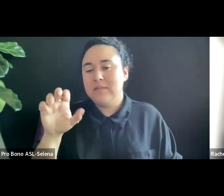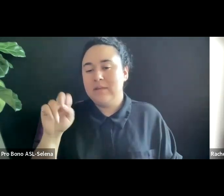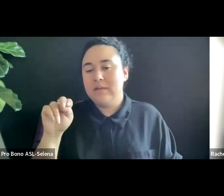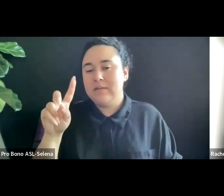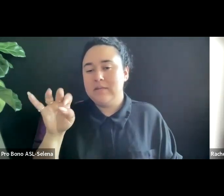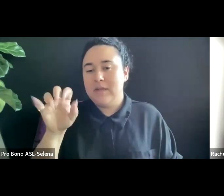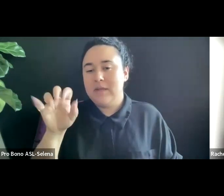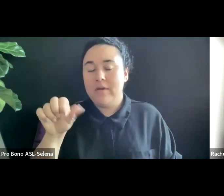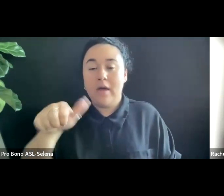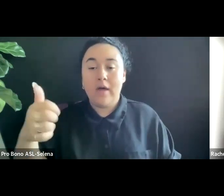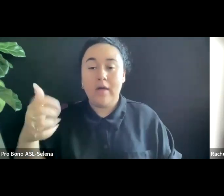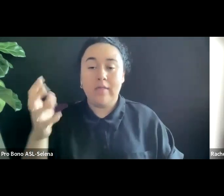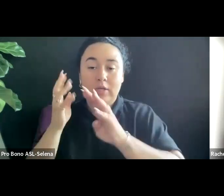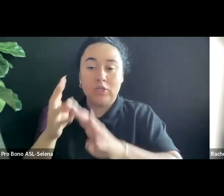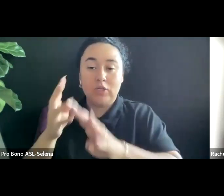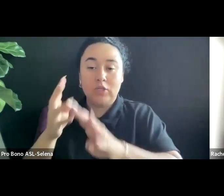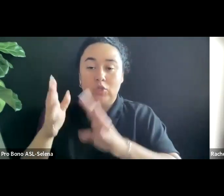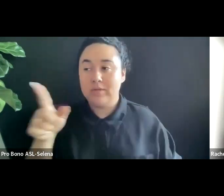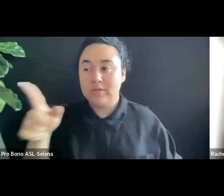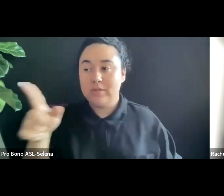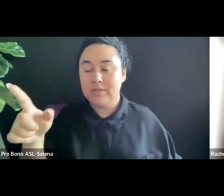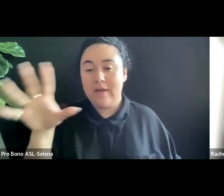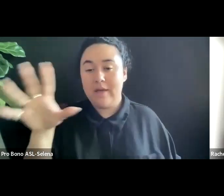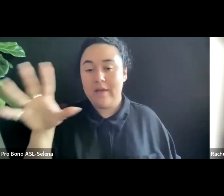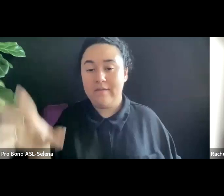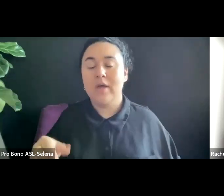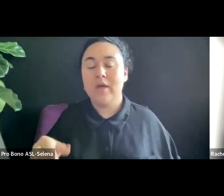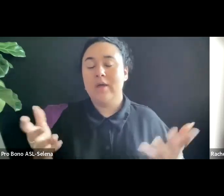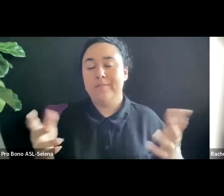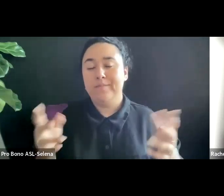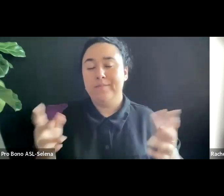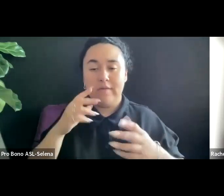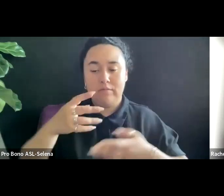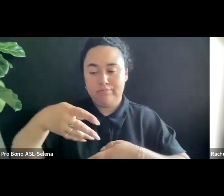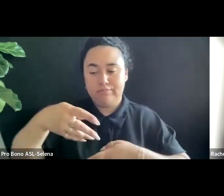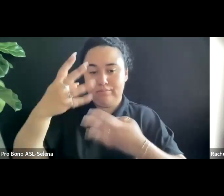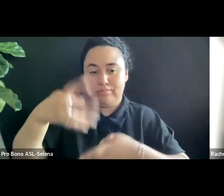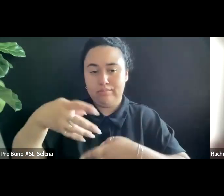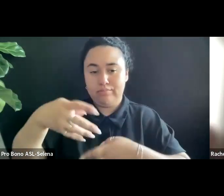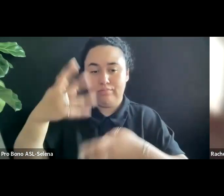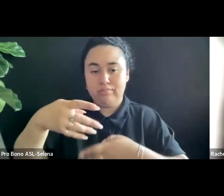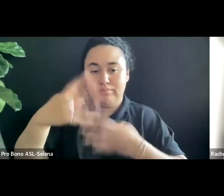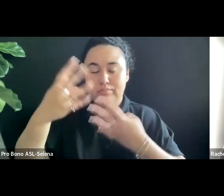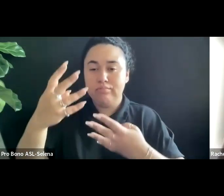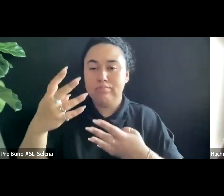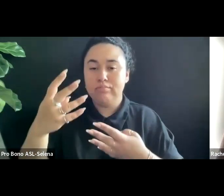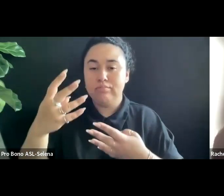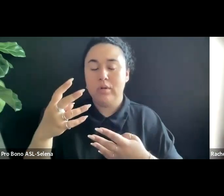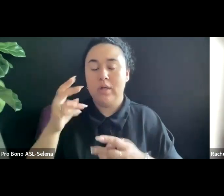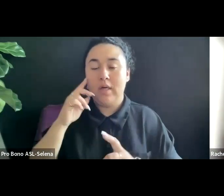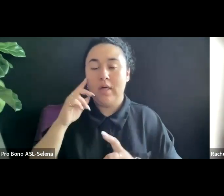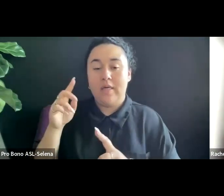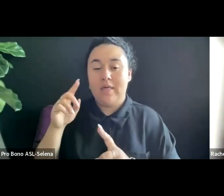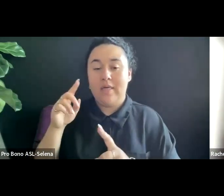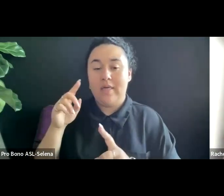IF YOU LOOK THROUGH THE VISION -- IF YOU LOOK THROUGH POINT OF VIEW THE TYPE OF CONTENT OR WHERE IT